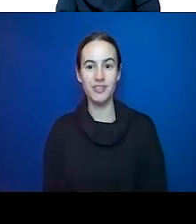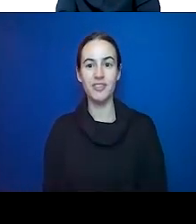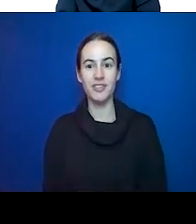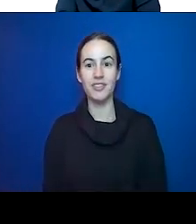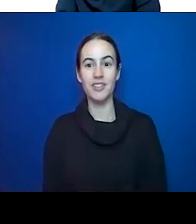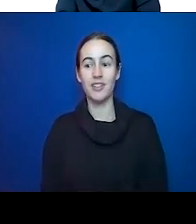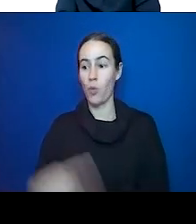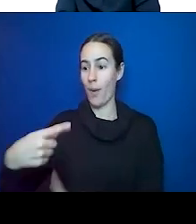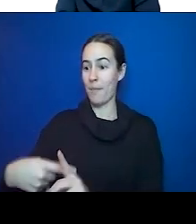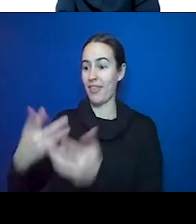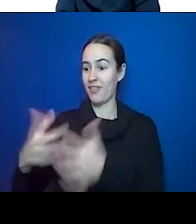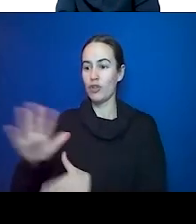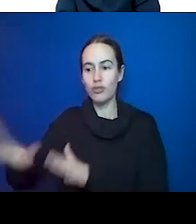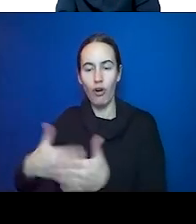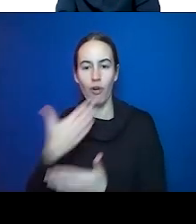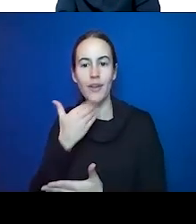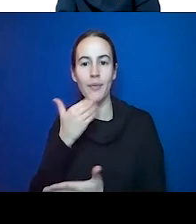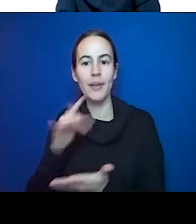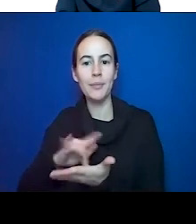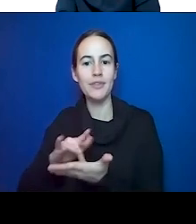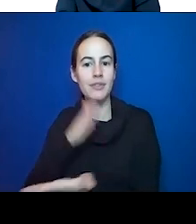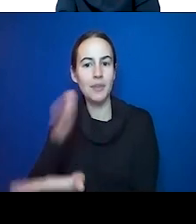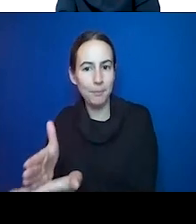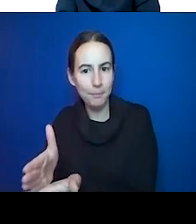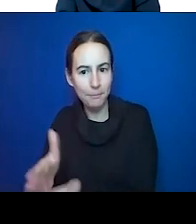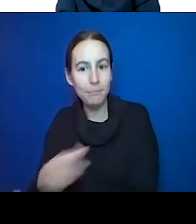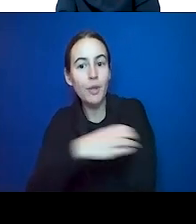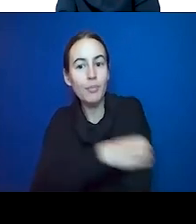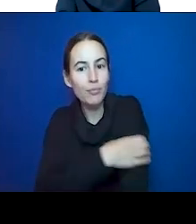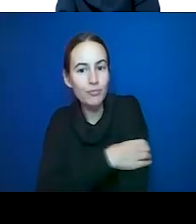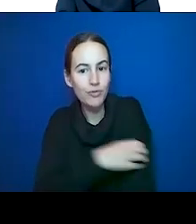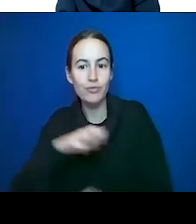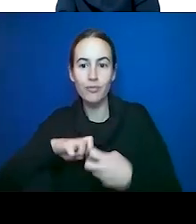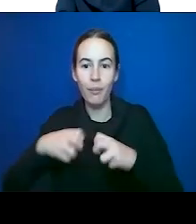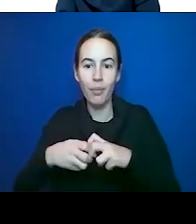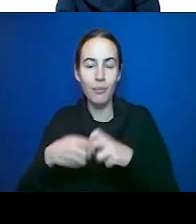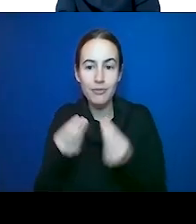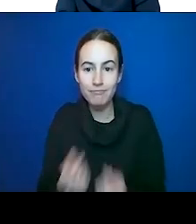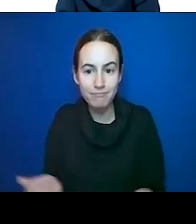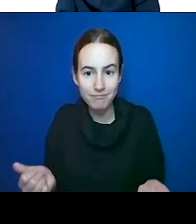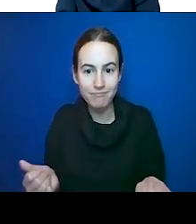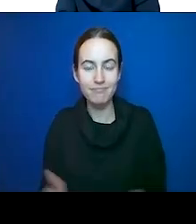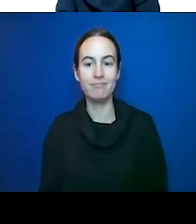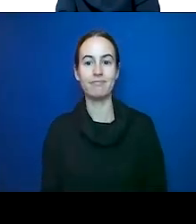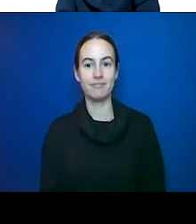month. When blood pressure problems are going away. When they are losing 17, 18 pounds in